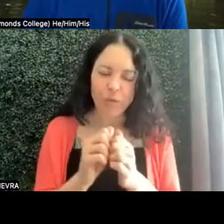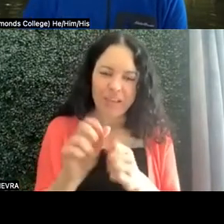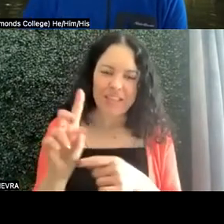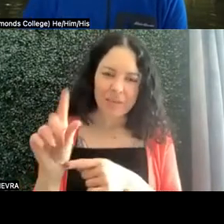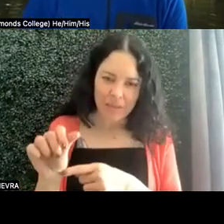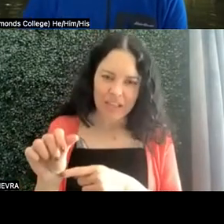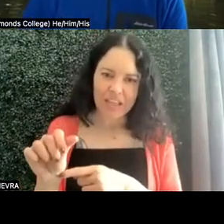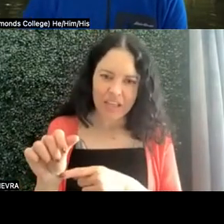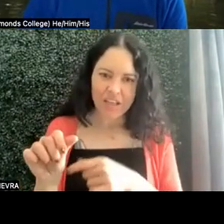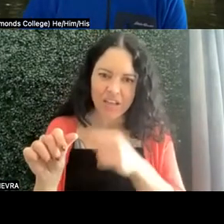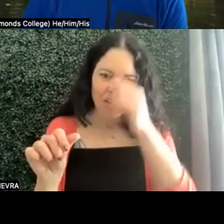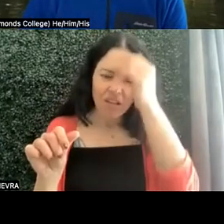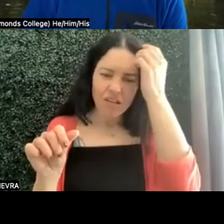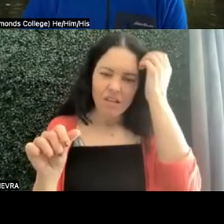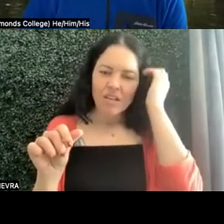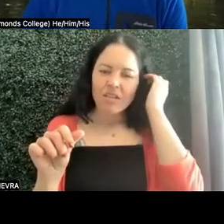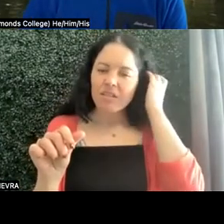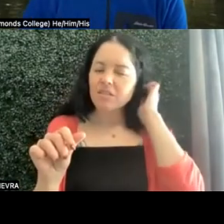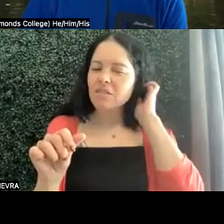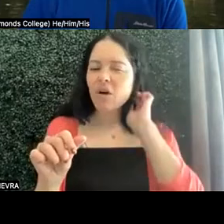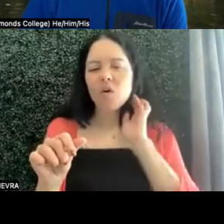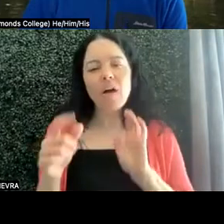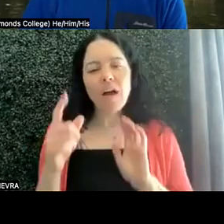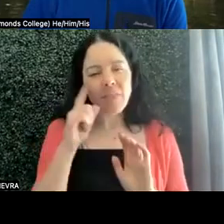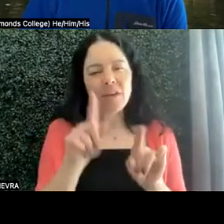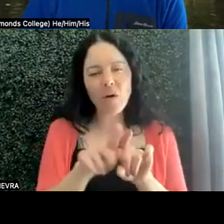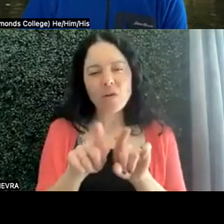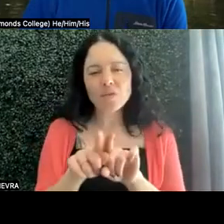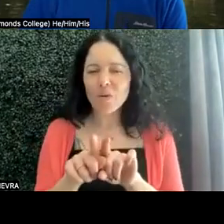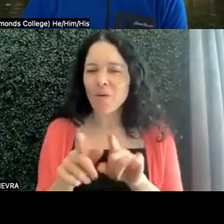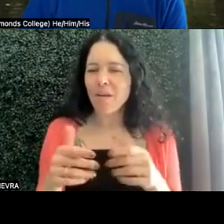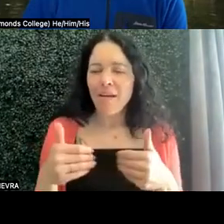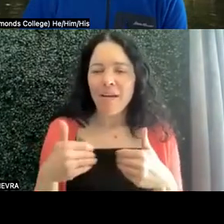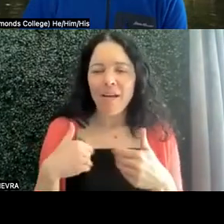So I think-- and also, having a lot of those conversations